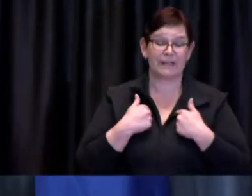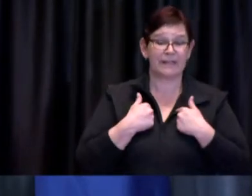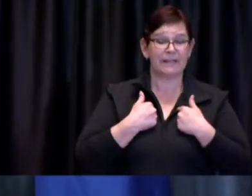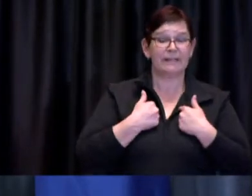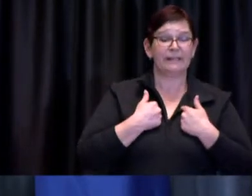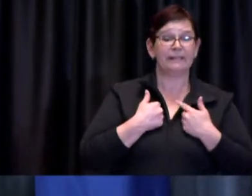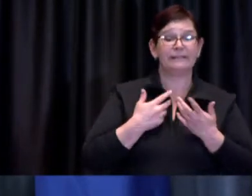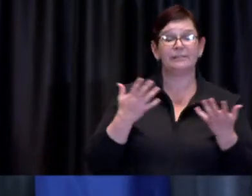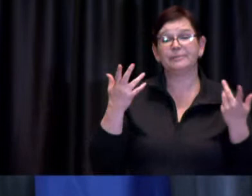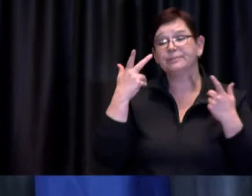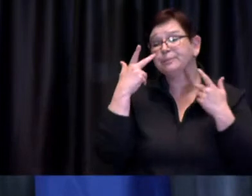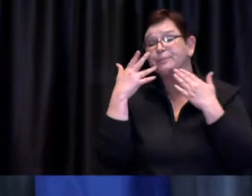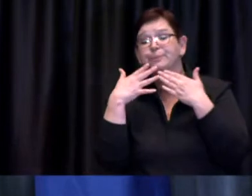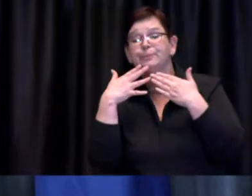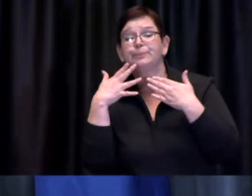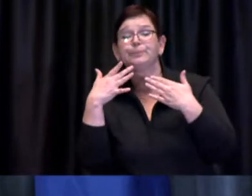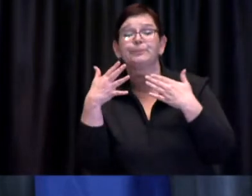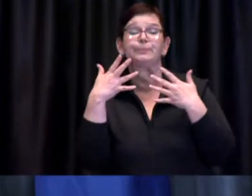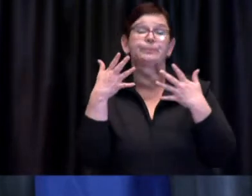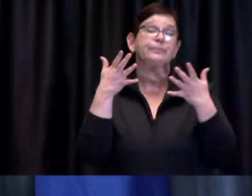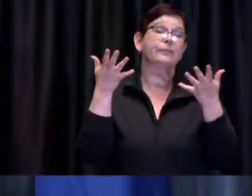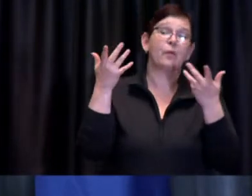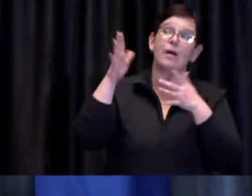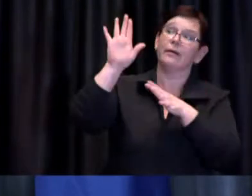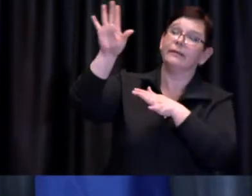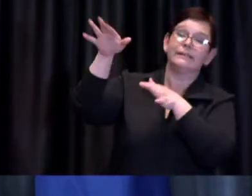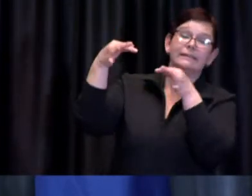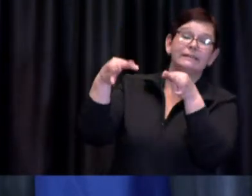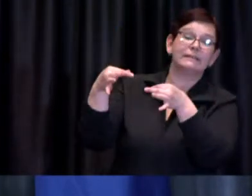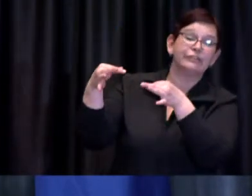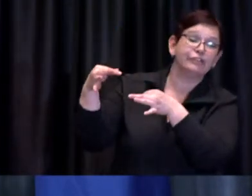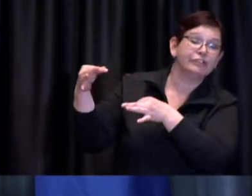by the provincial government or what constraints they might be working under but I can assure you